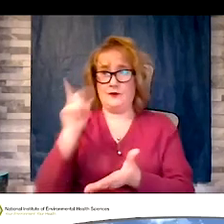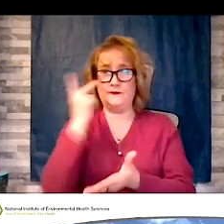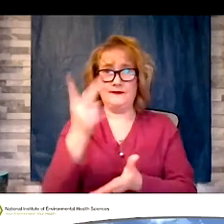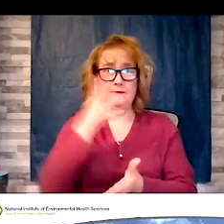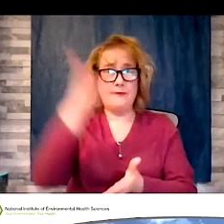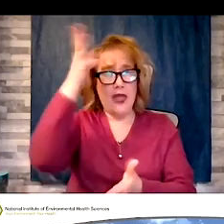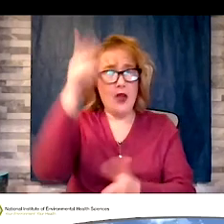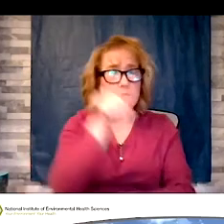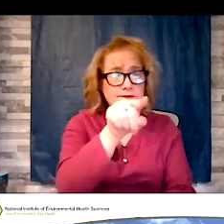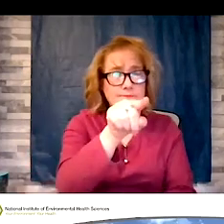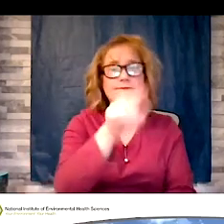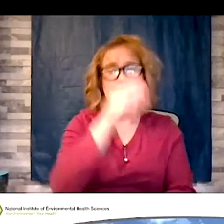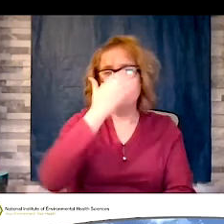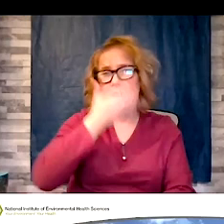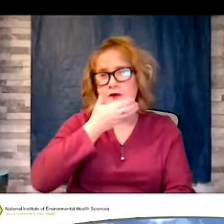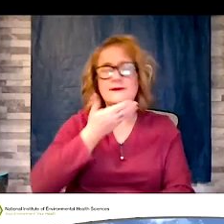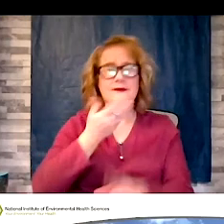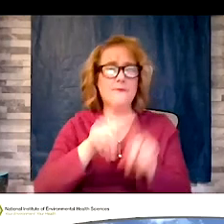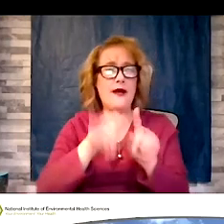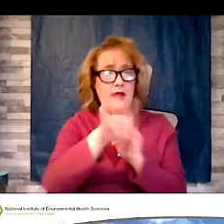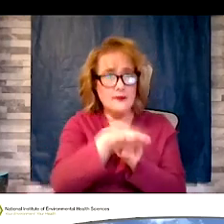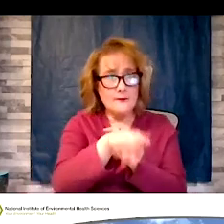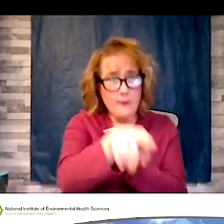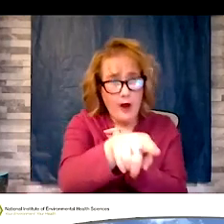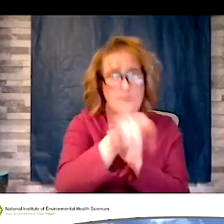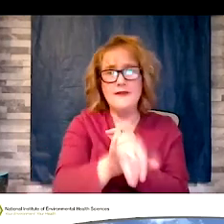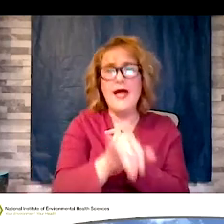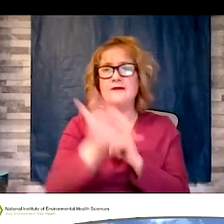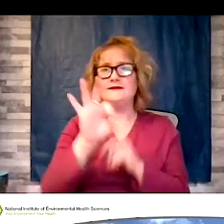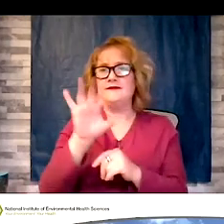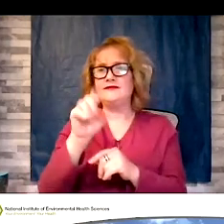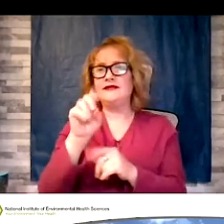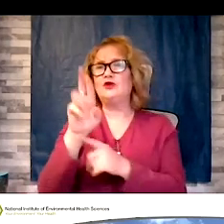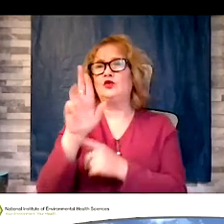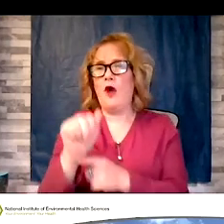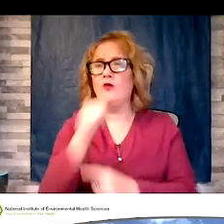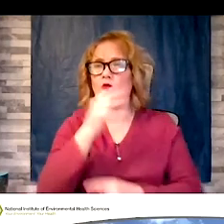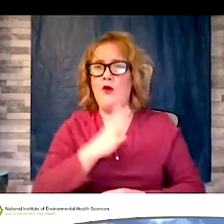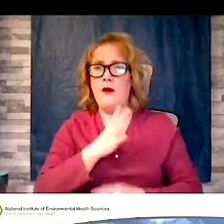bottom is FLEDRA hatch winning